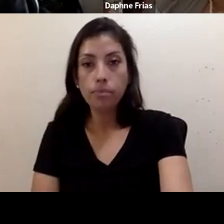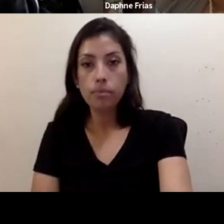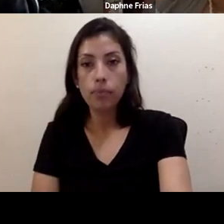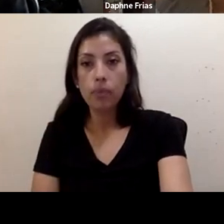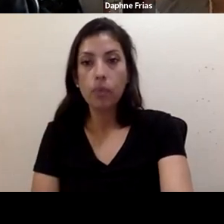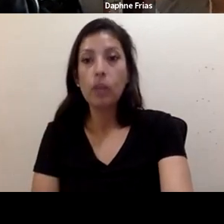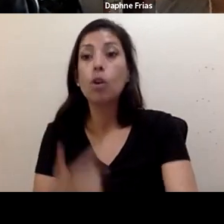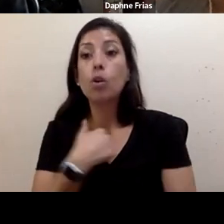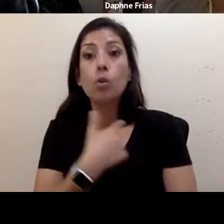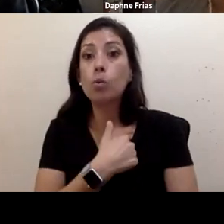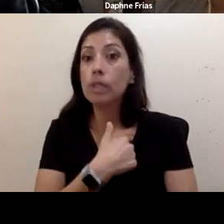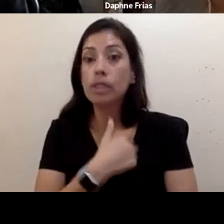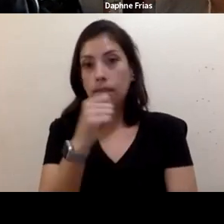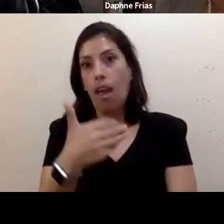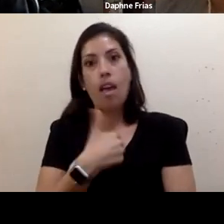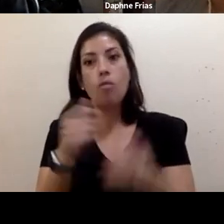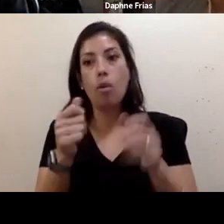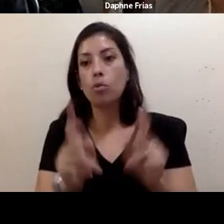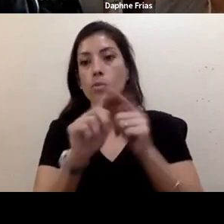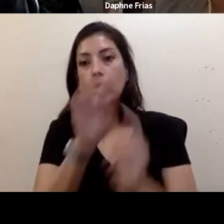aside from one participant